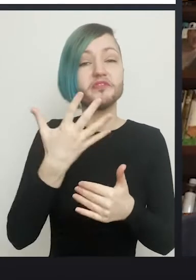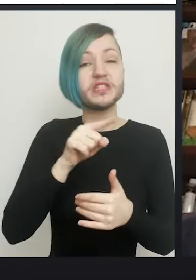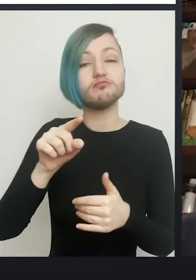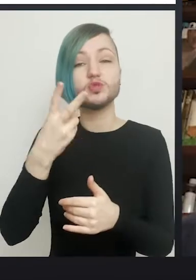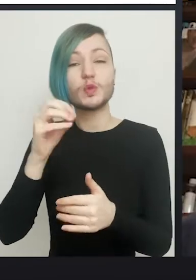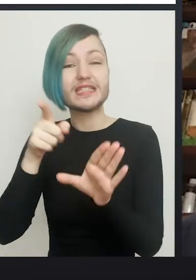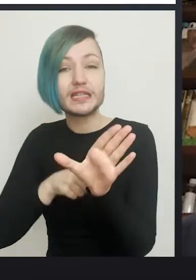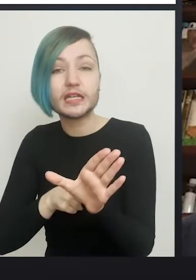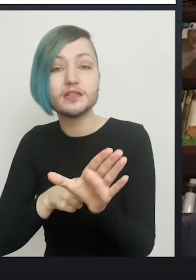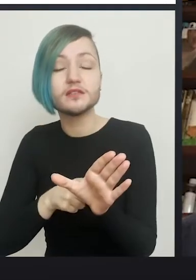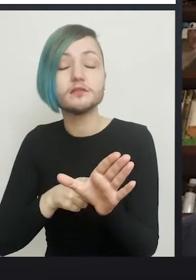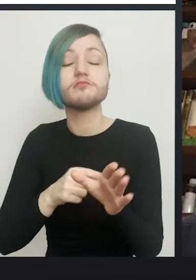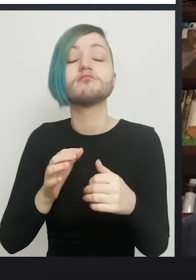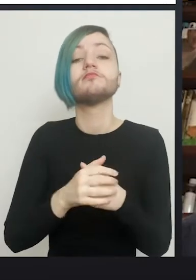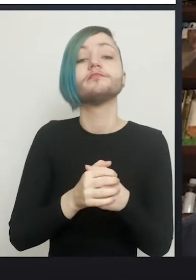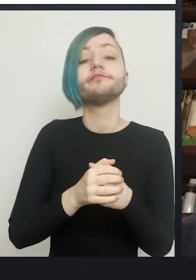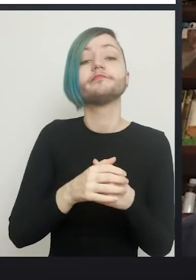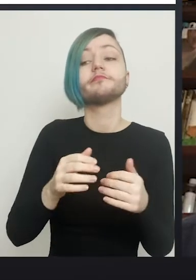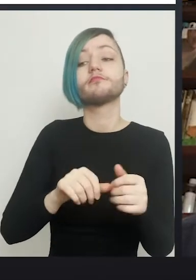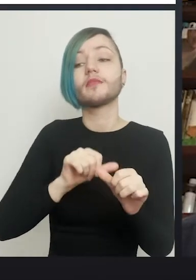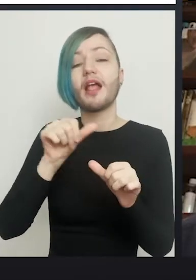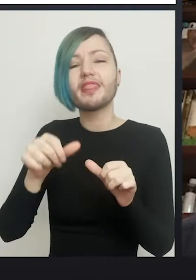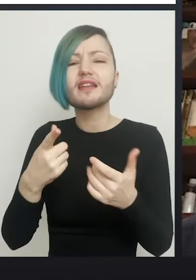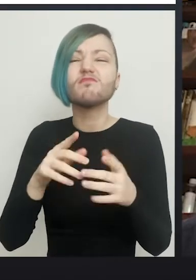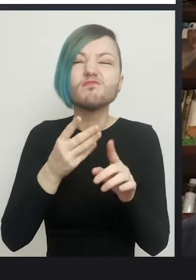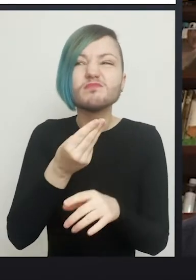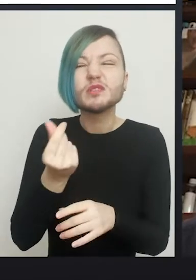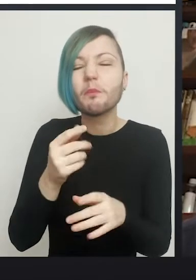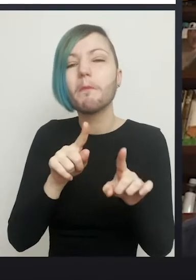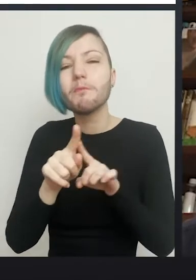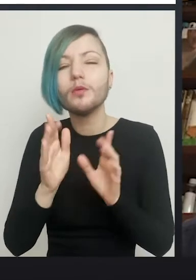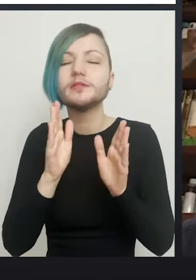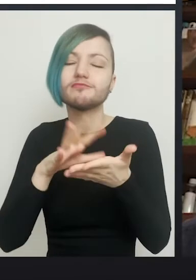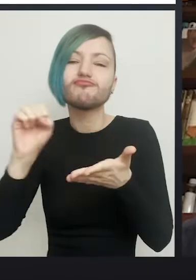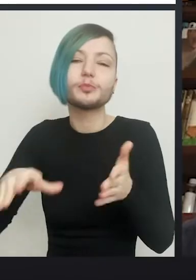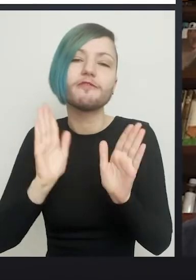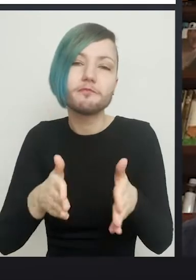at the end of which, some of them, most of them will have to be removed. I mean, Phil Thomas and